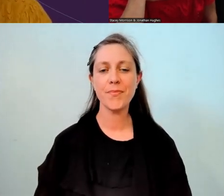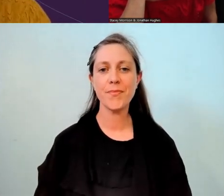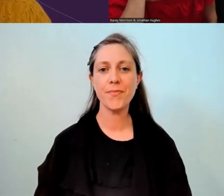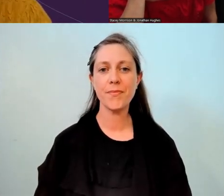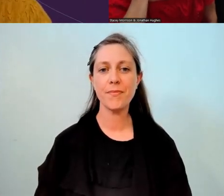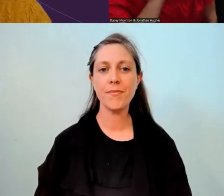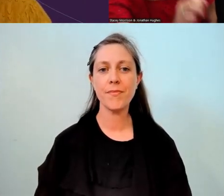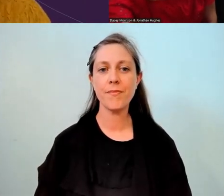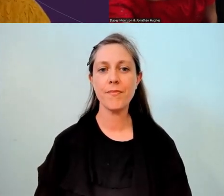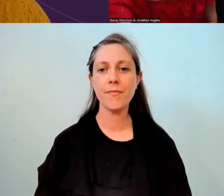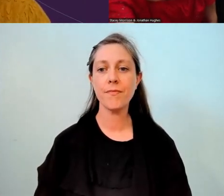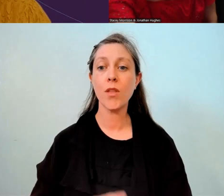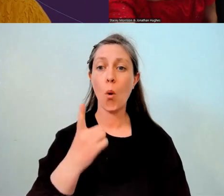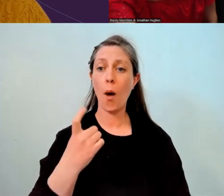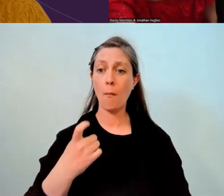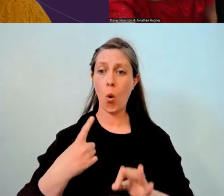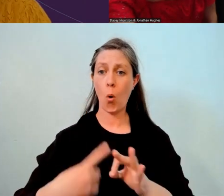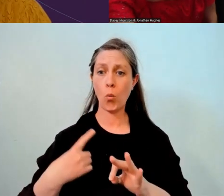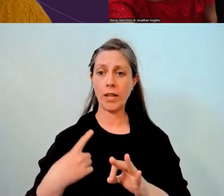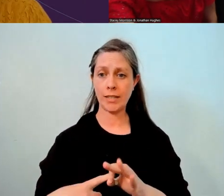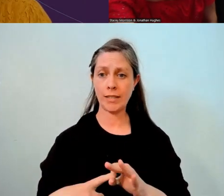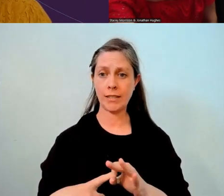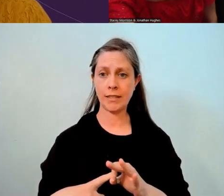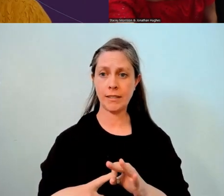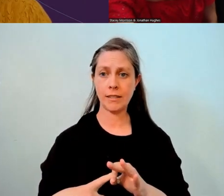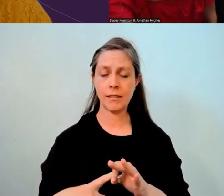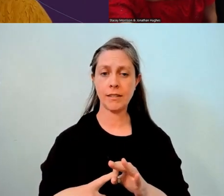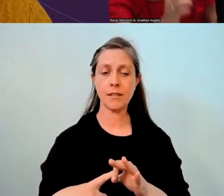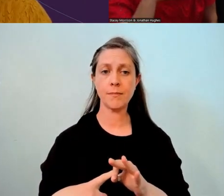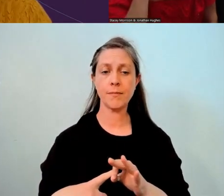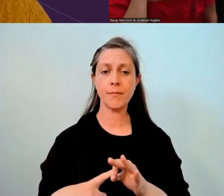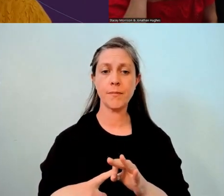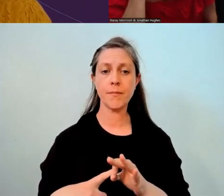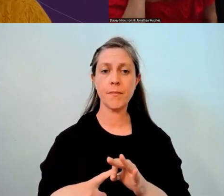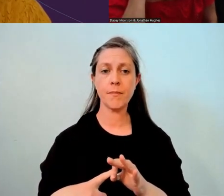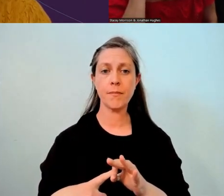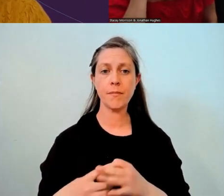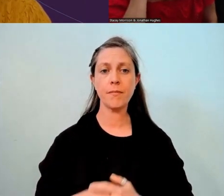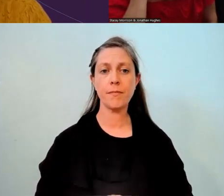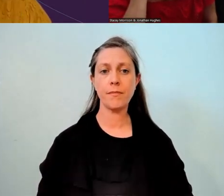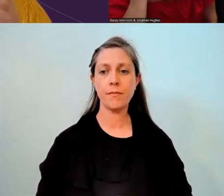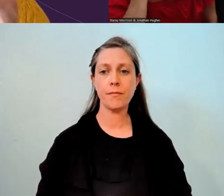There's one other question I had, which was around that building success across.